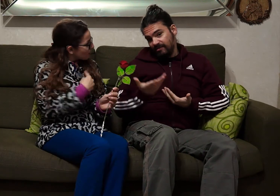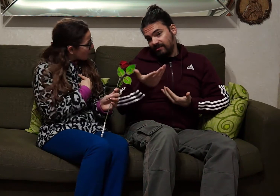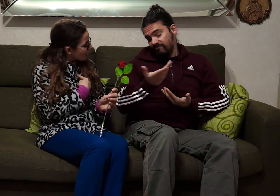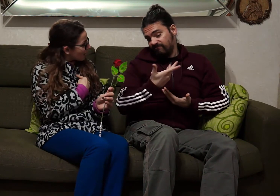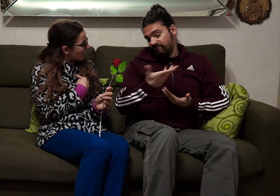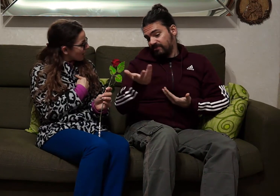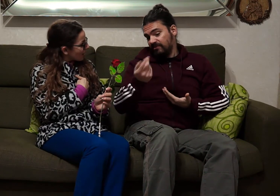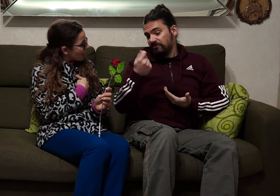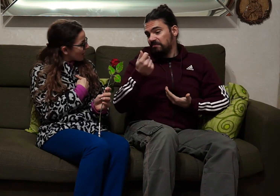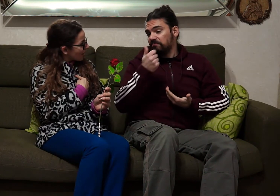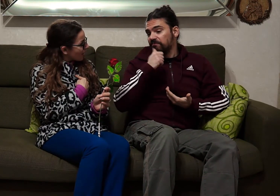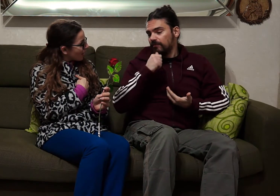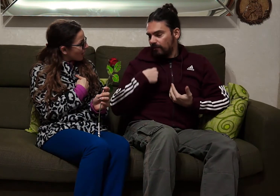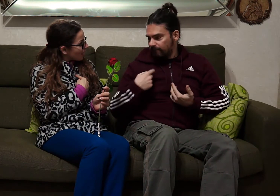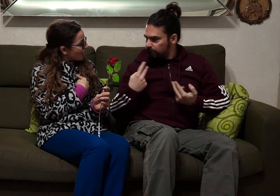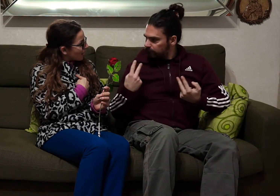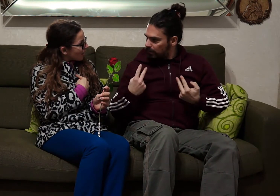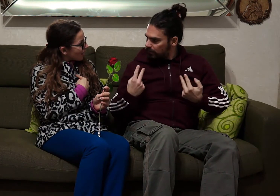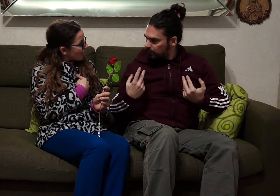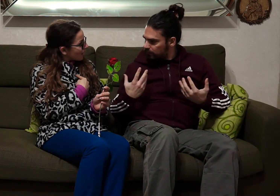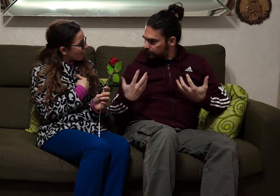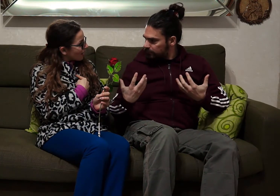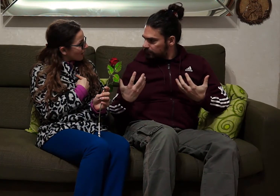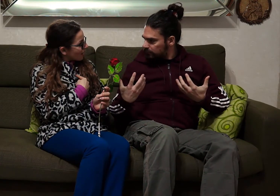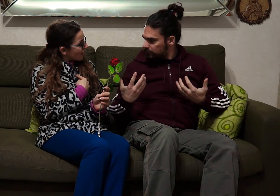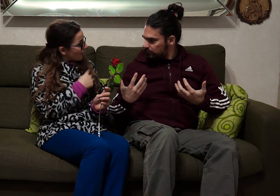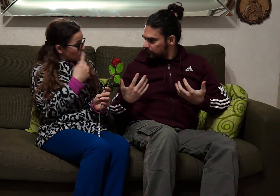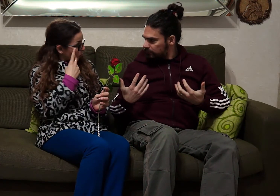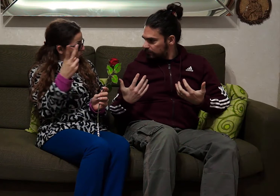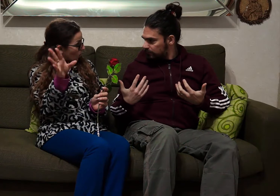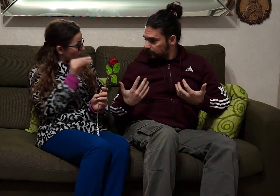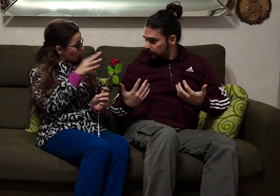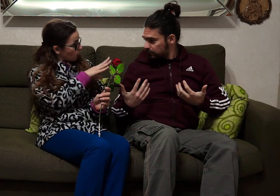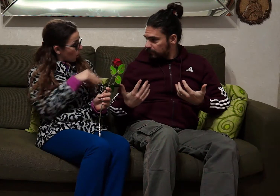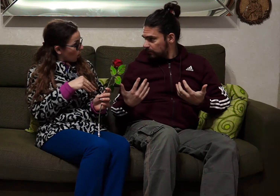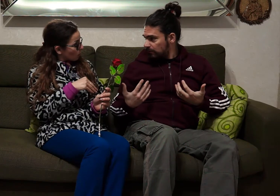for me? ... on TV they are finished and scarce, instead I am true and more spectacular than you do you copy the TV?